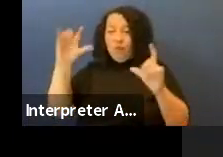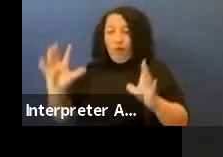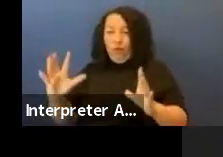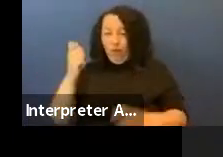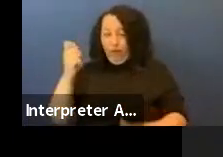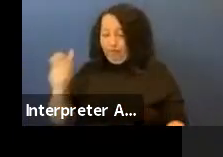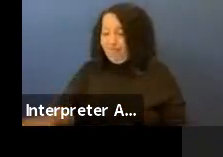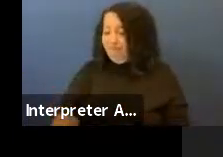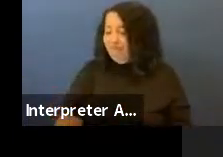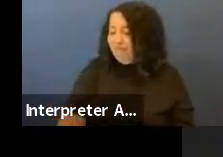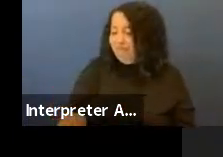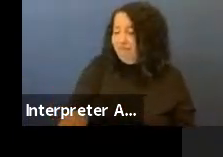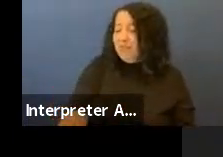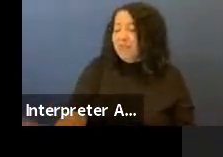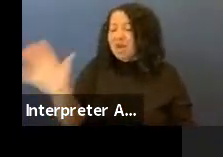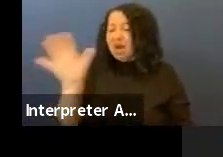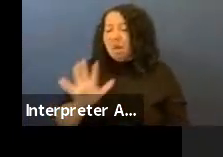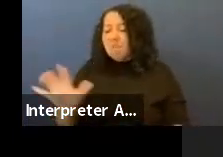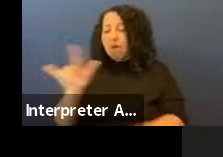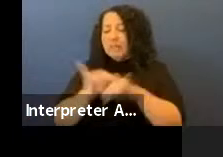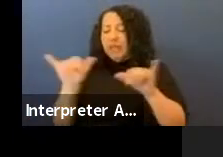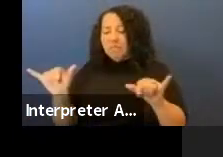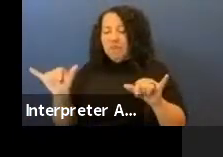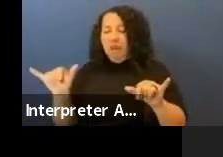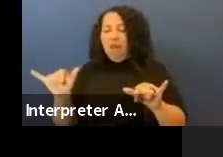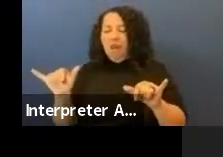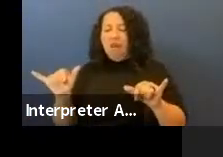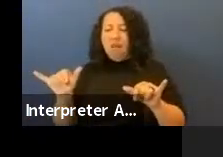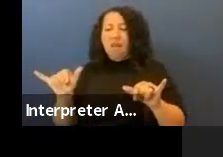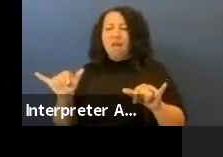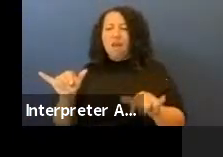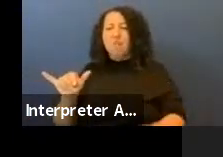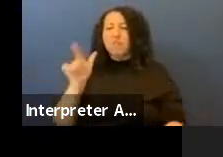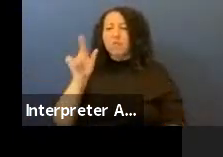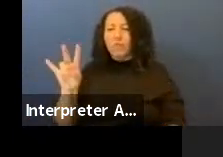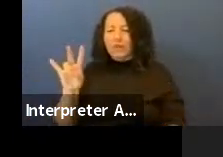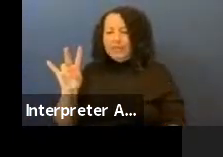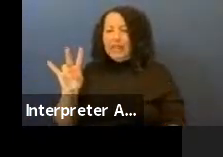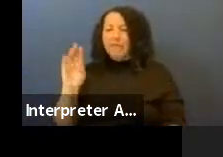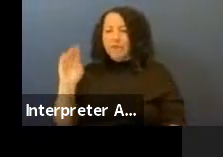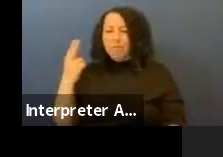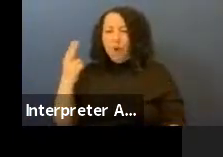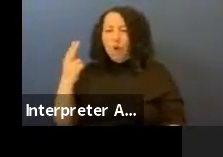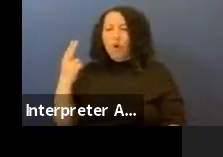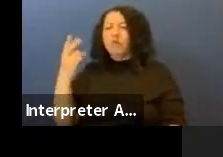around the time, the same day, 27th of March, 1863